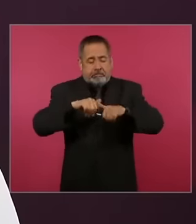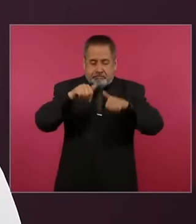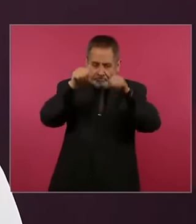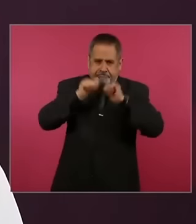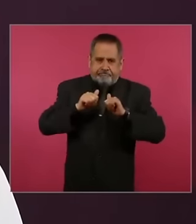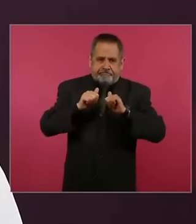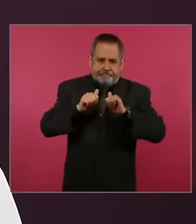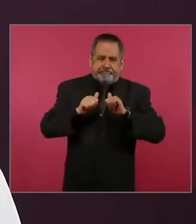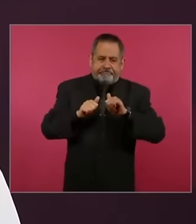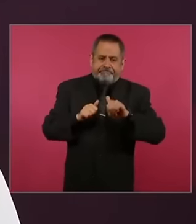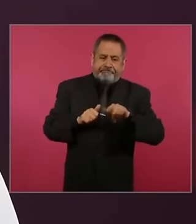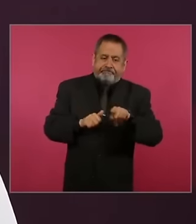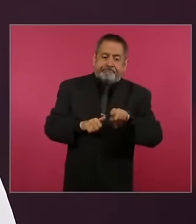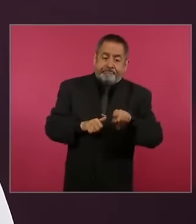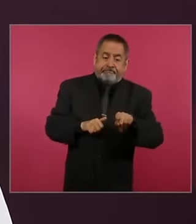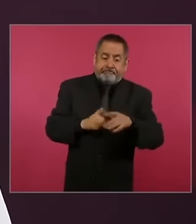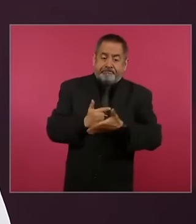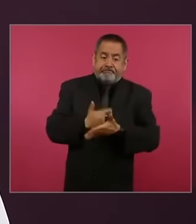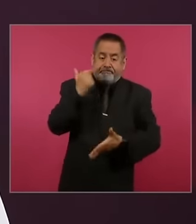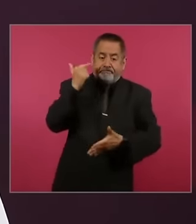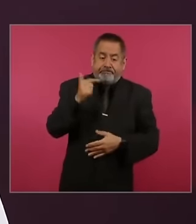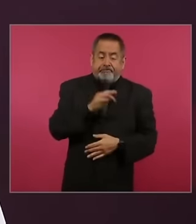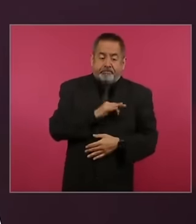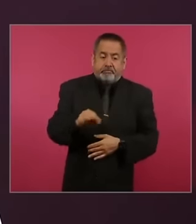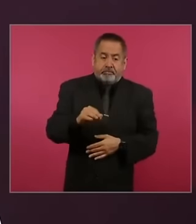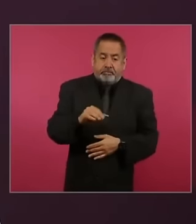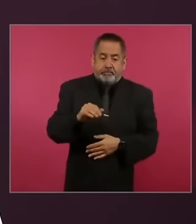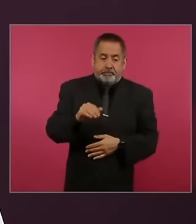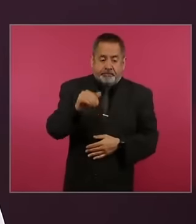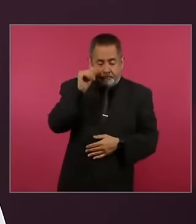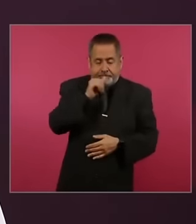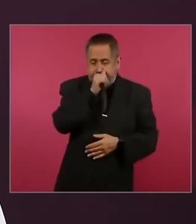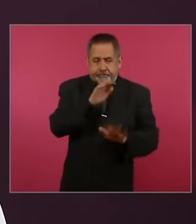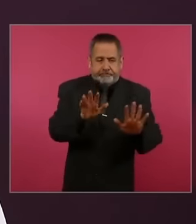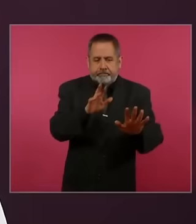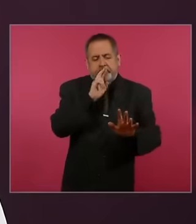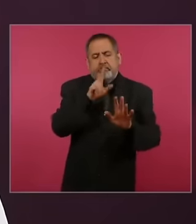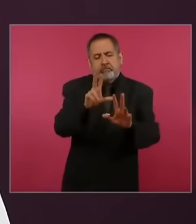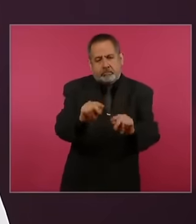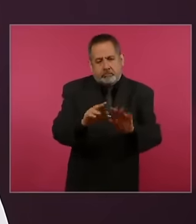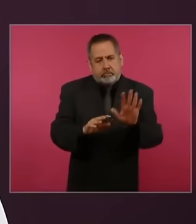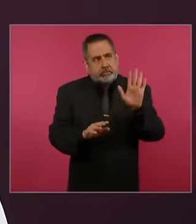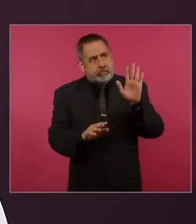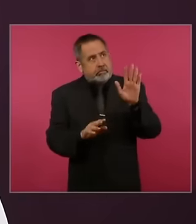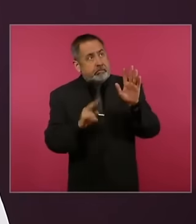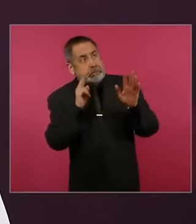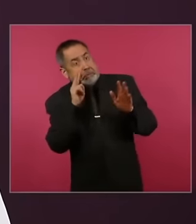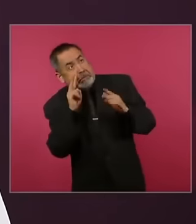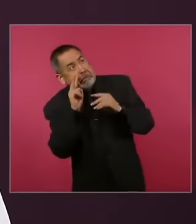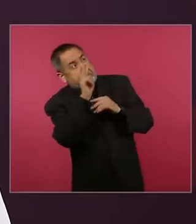a serious vision problem. So, there is no need to take risks and there are other ways to